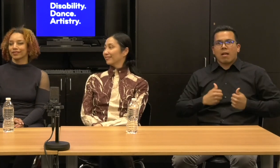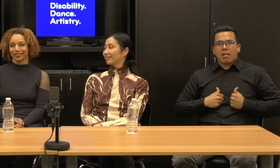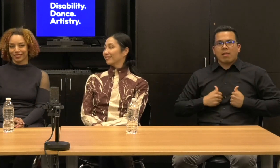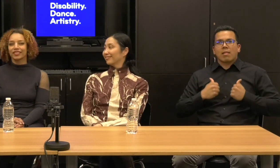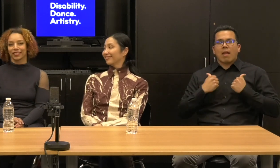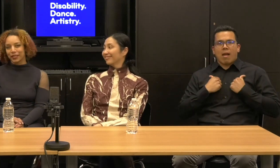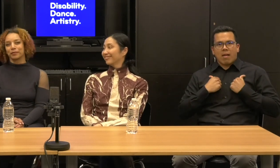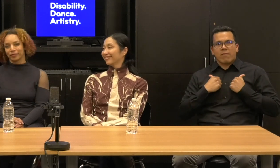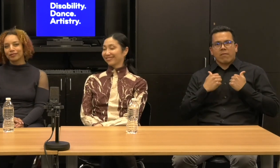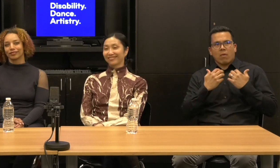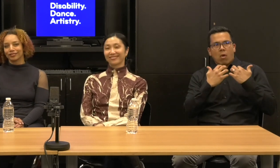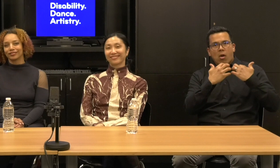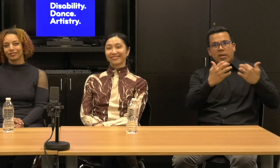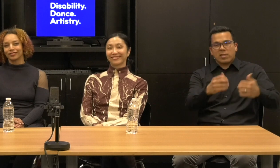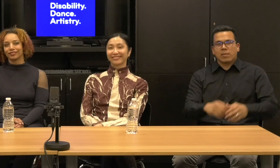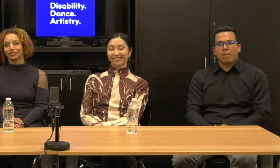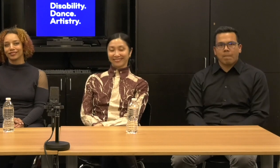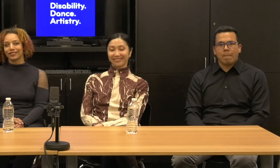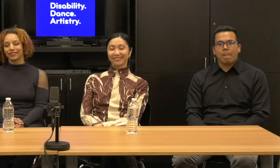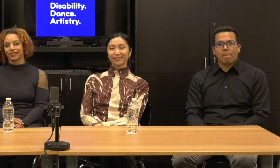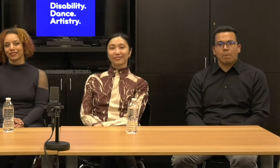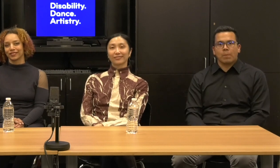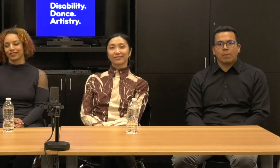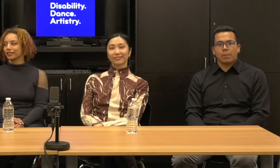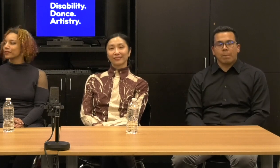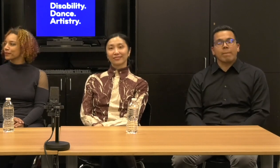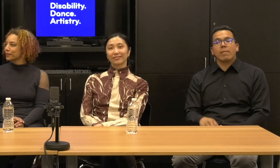As Lane said, my name is Kevin Gotkin.